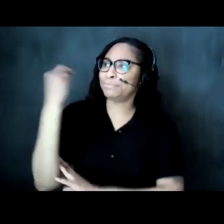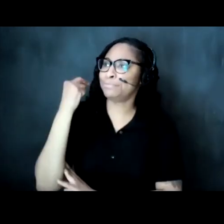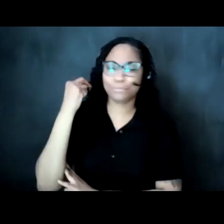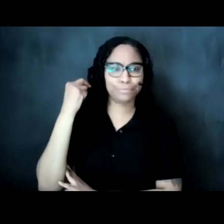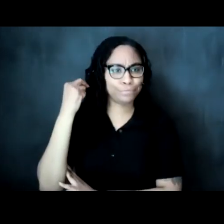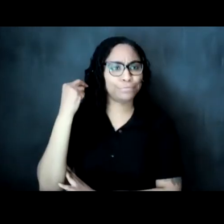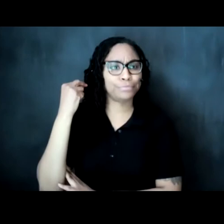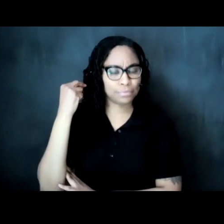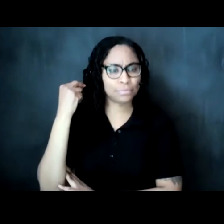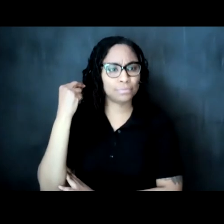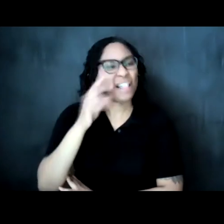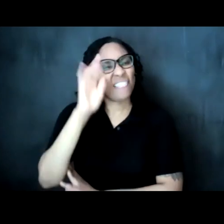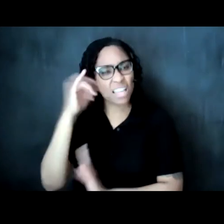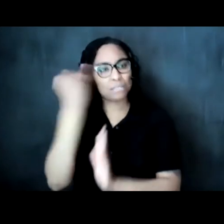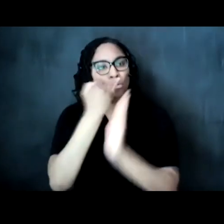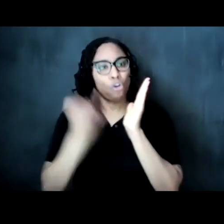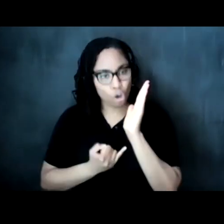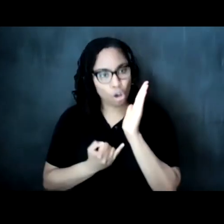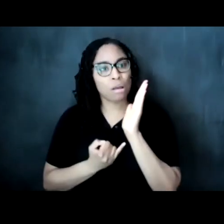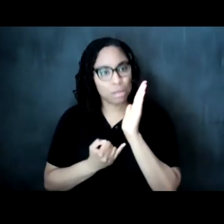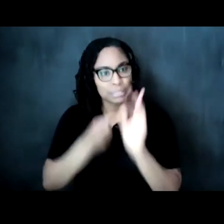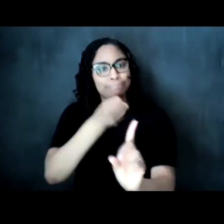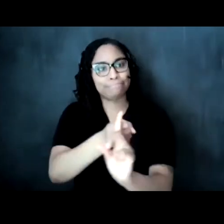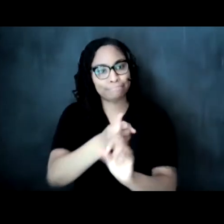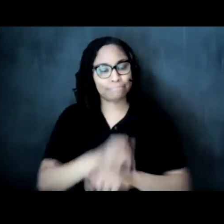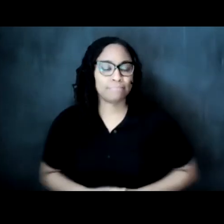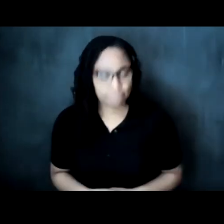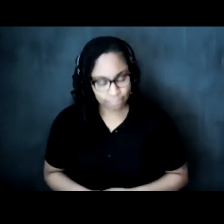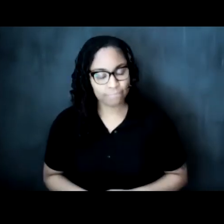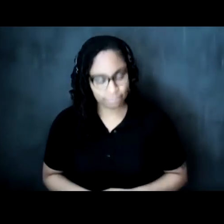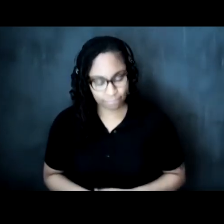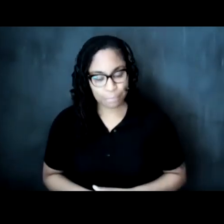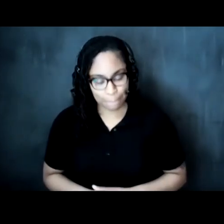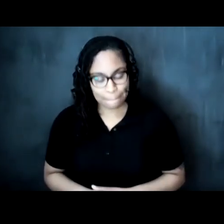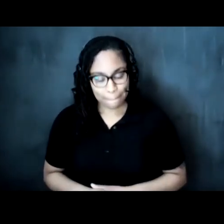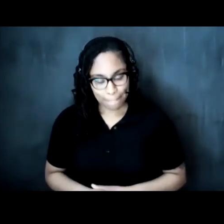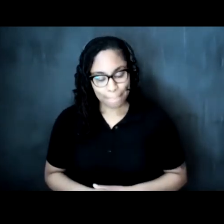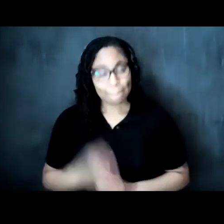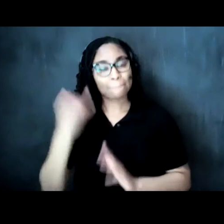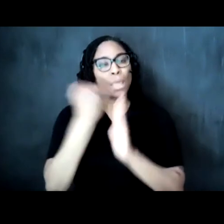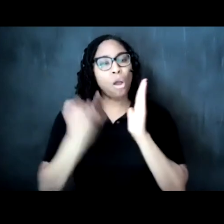this is what the arts do right they they bring us back to ourselves and